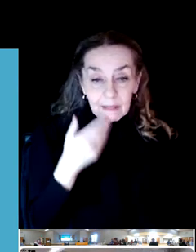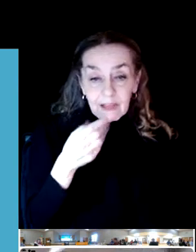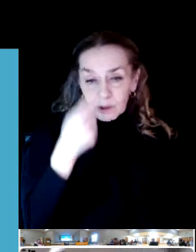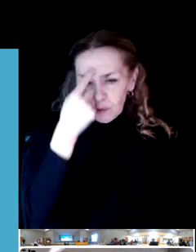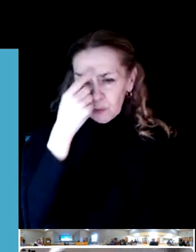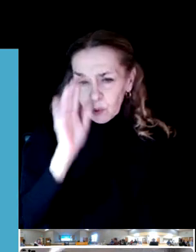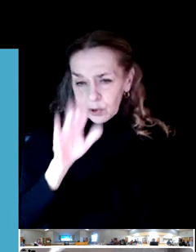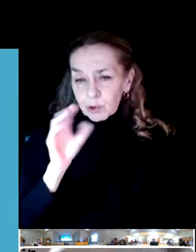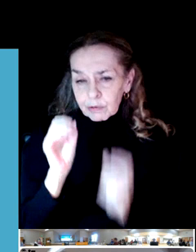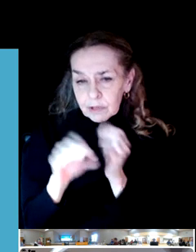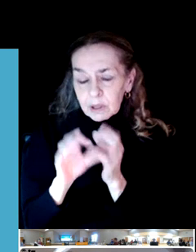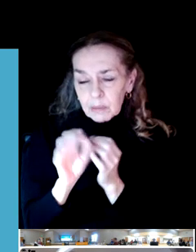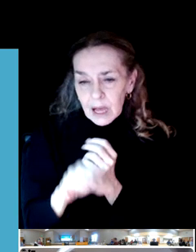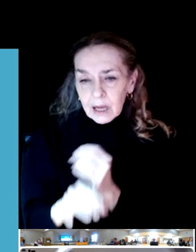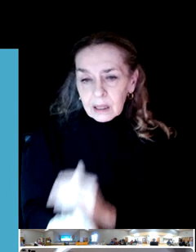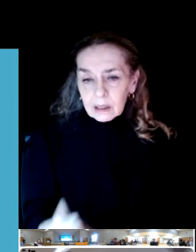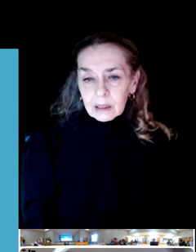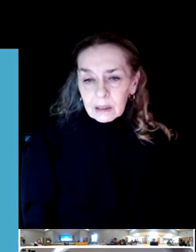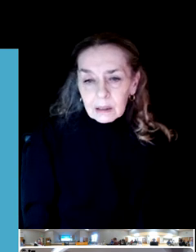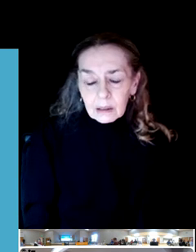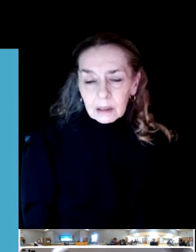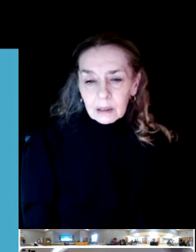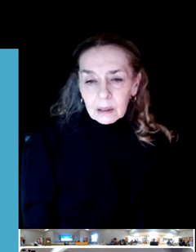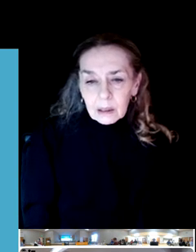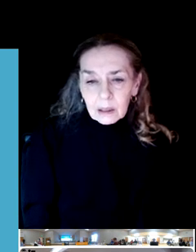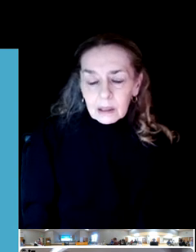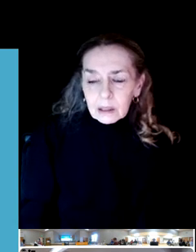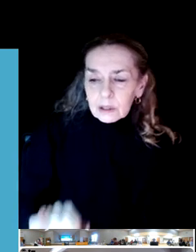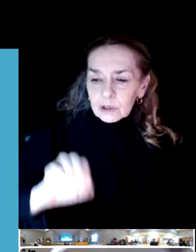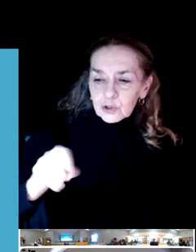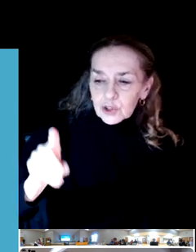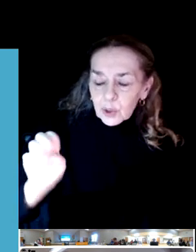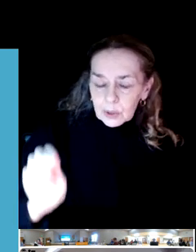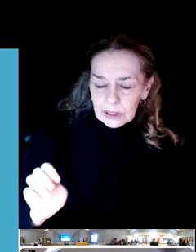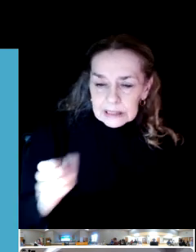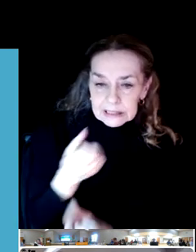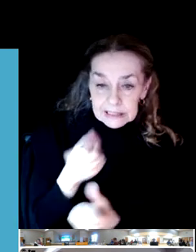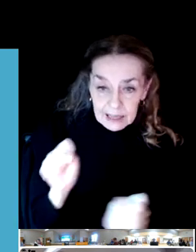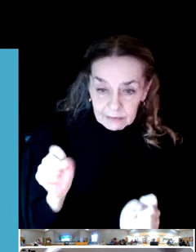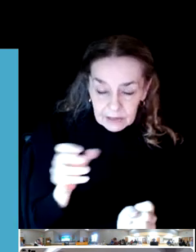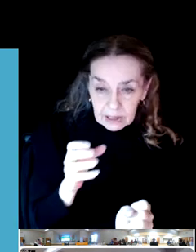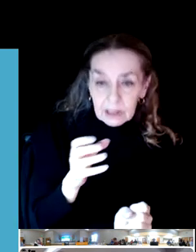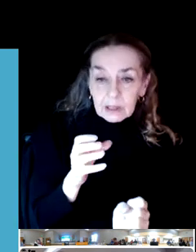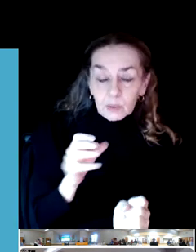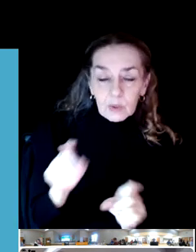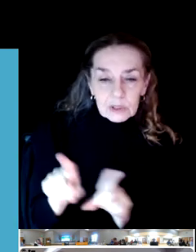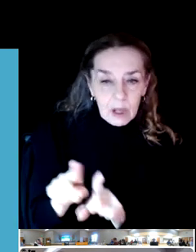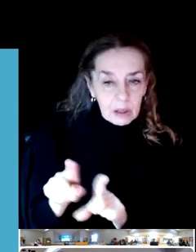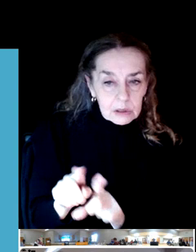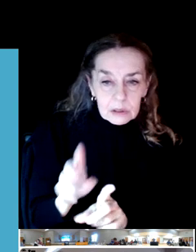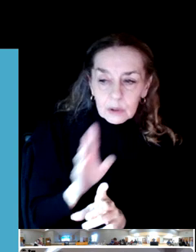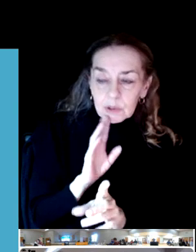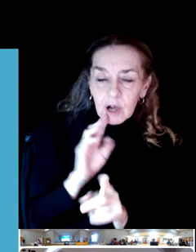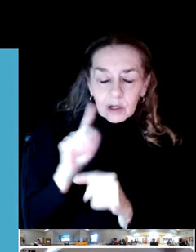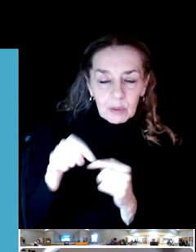I might mention, Jodie, safety and security was also mentioned several times by our focus